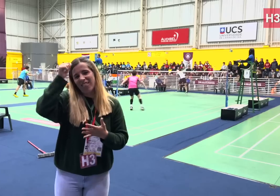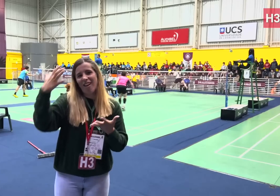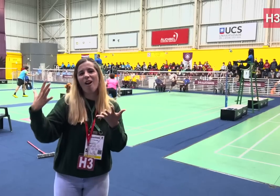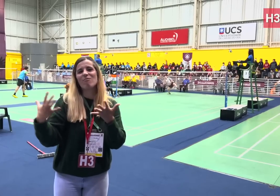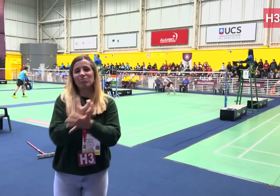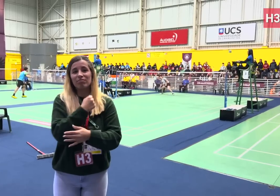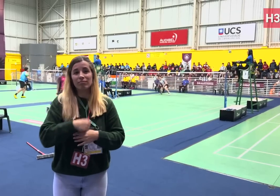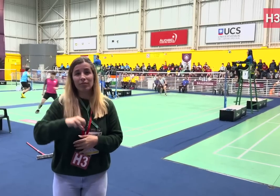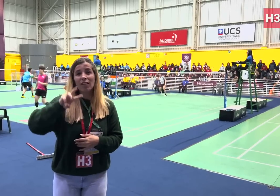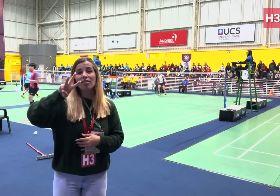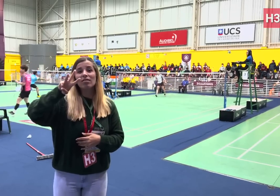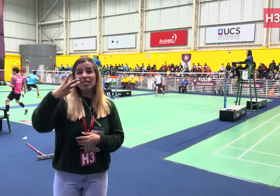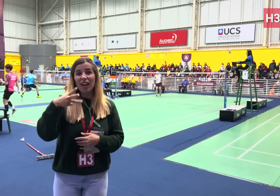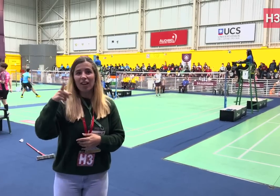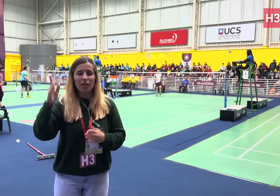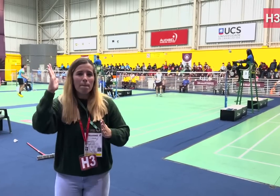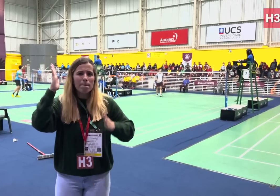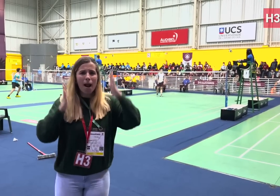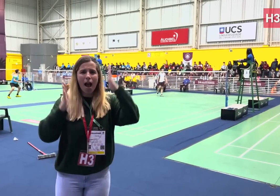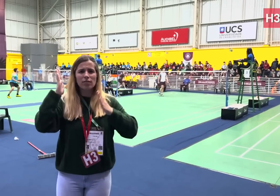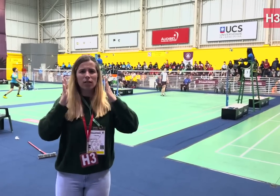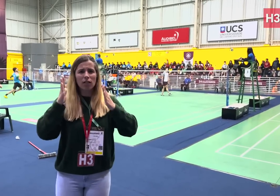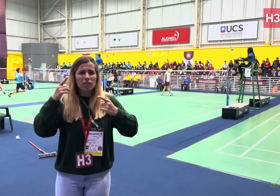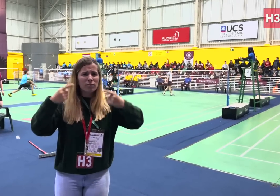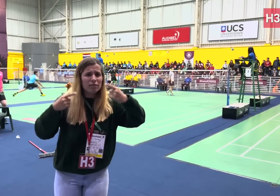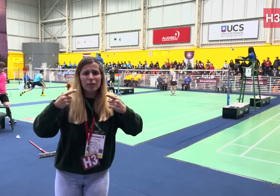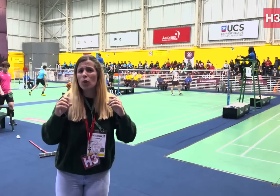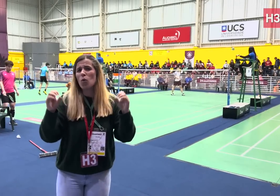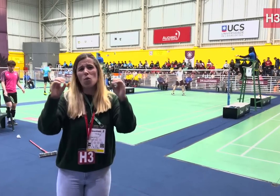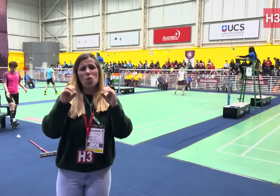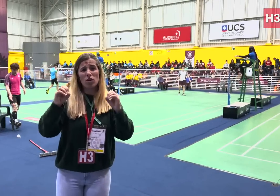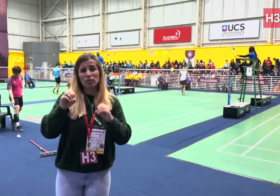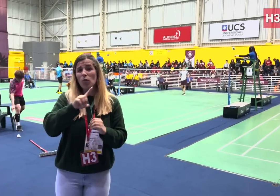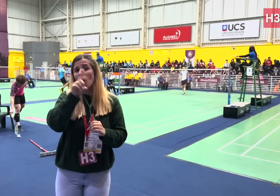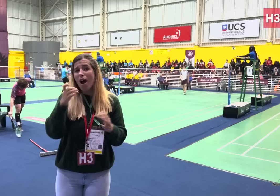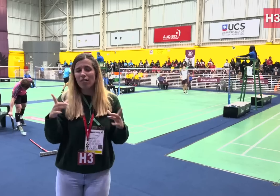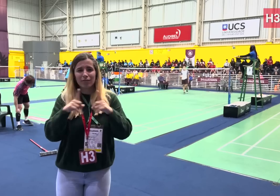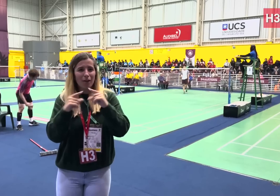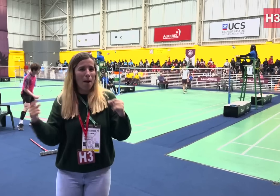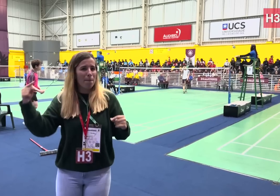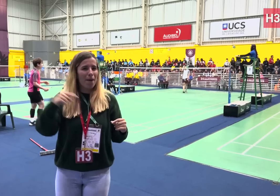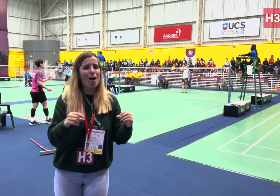It was a very close game, but India won the game. Malaysia won third place